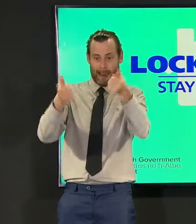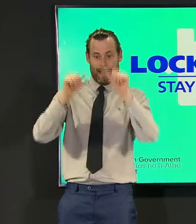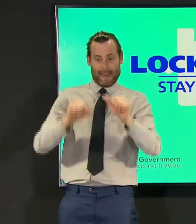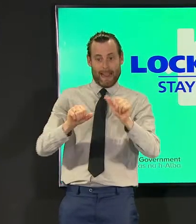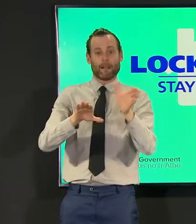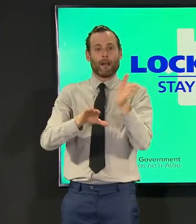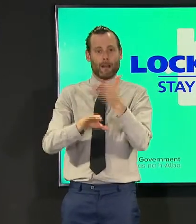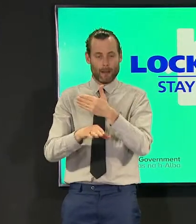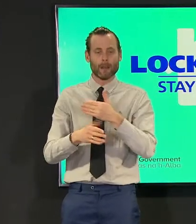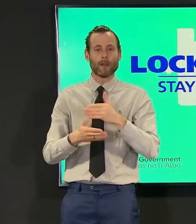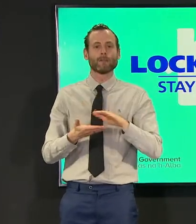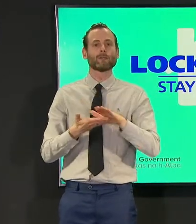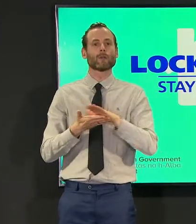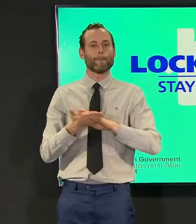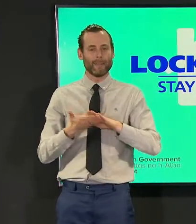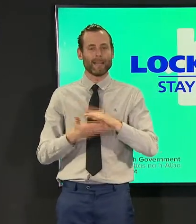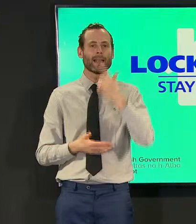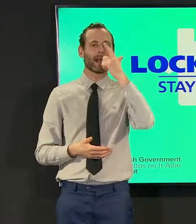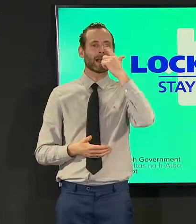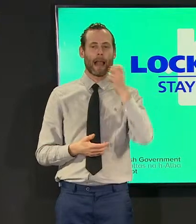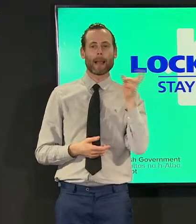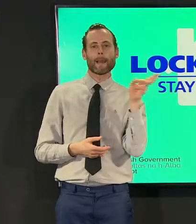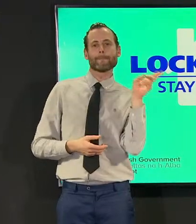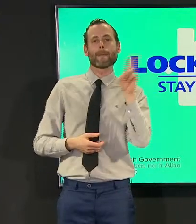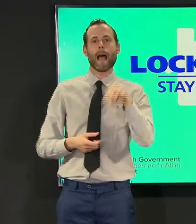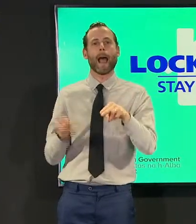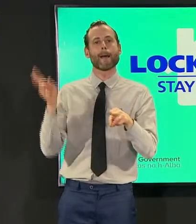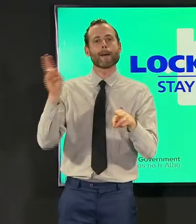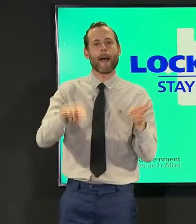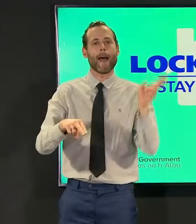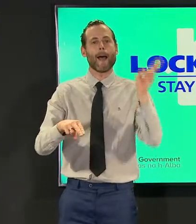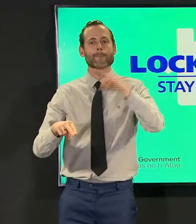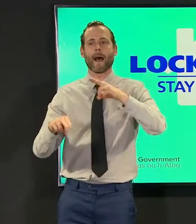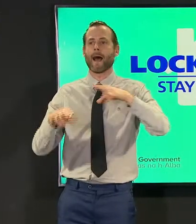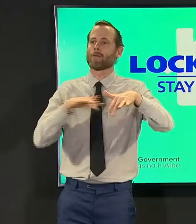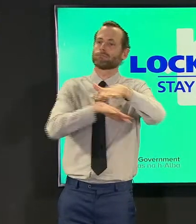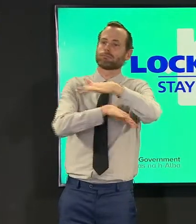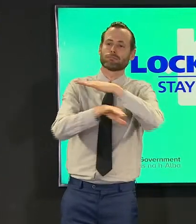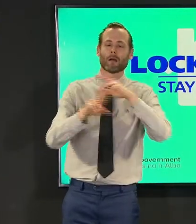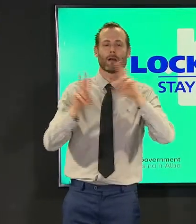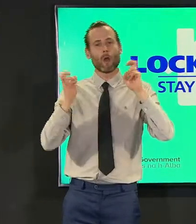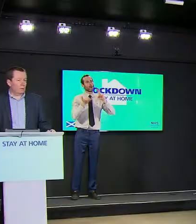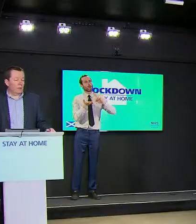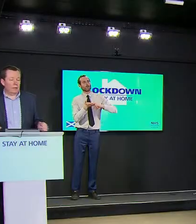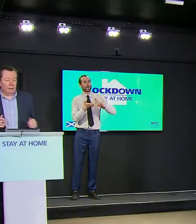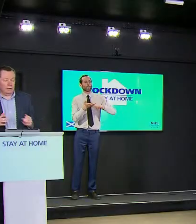that allow us to return slowly step by step to a more normal life jason let